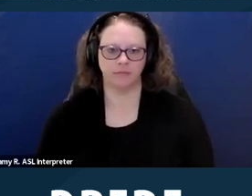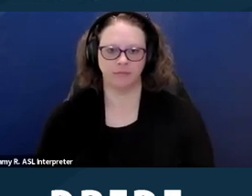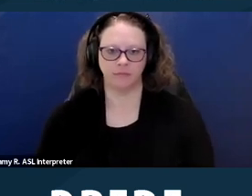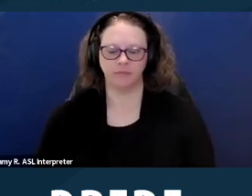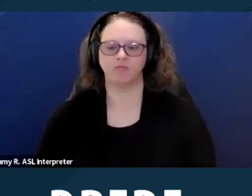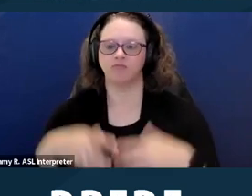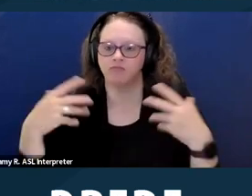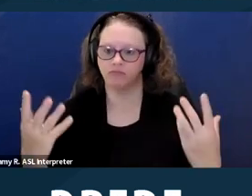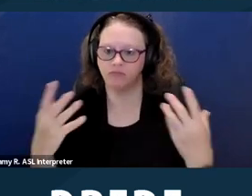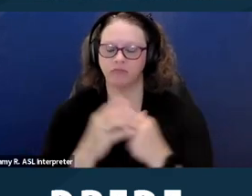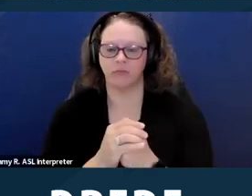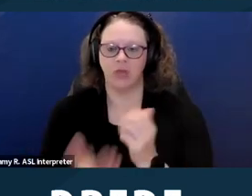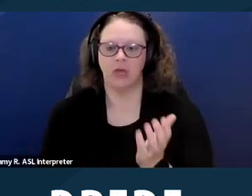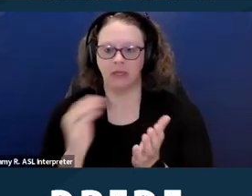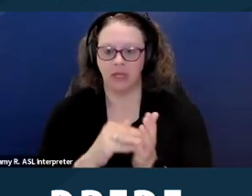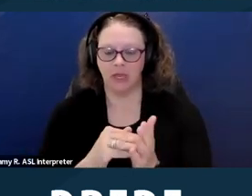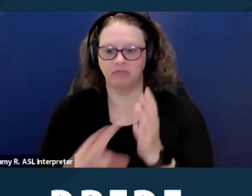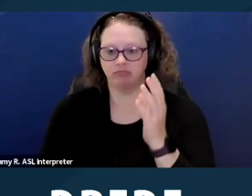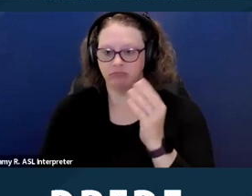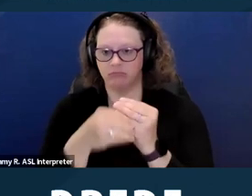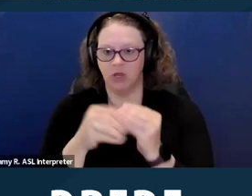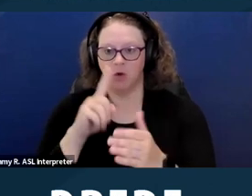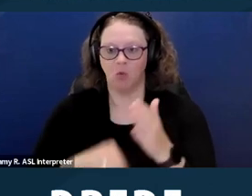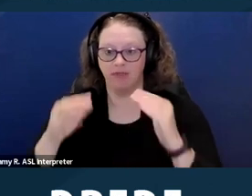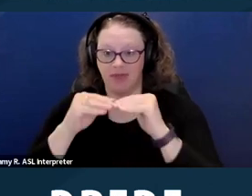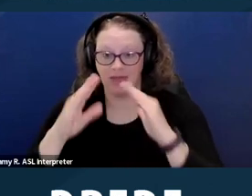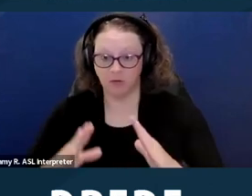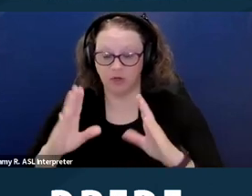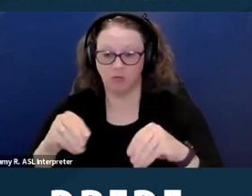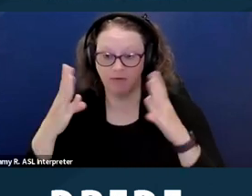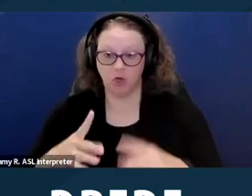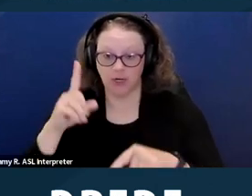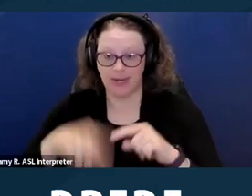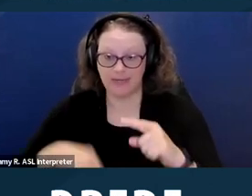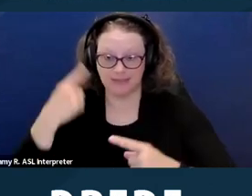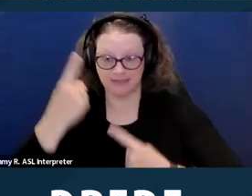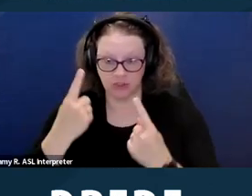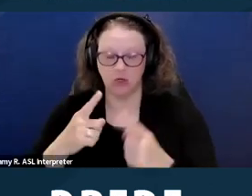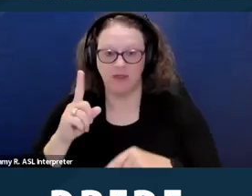So again, a continuation of what a housing provider cannot do. They cannot seek out